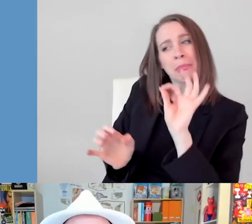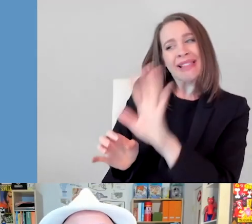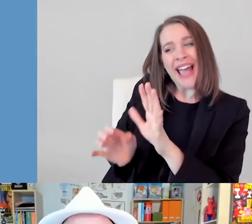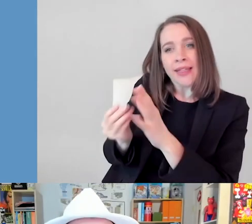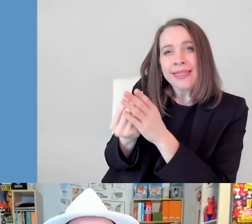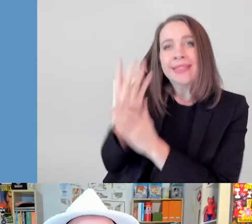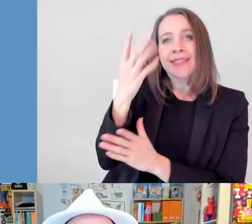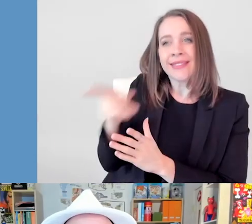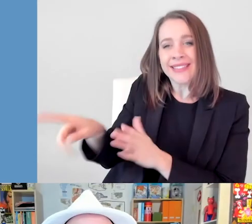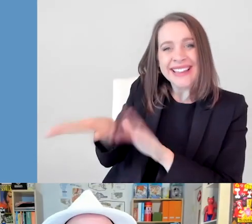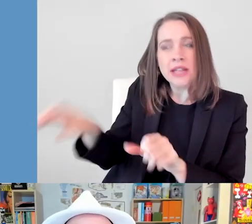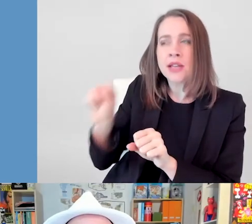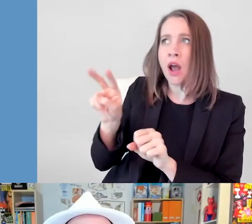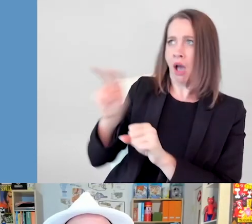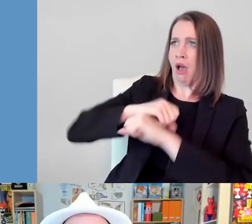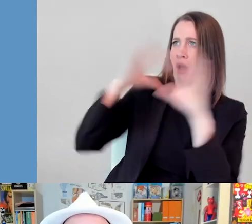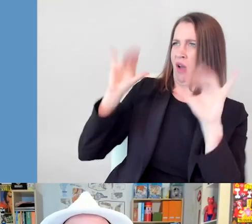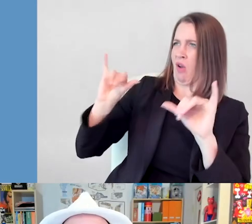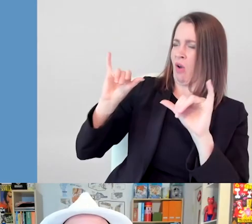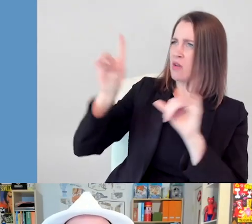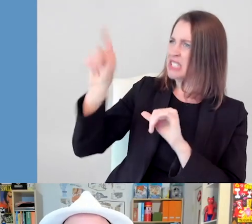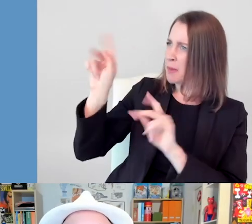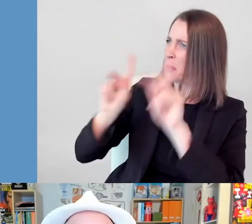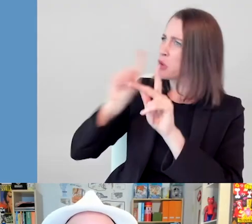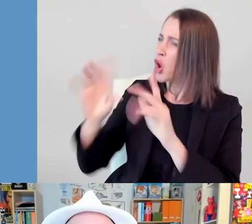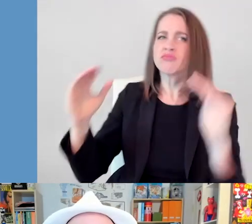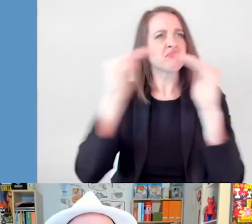illuminate children to see disabled people as normal people--